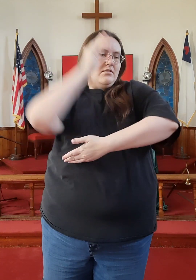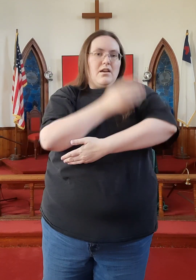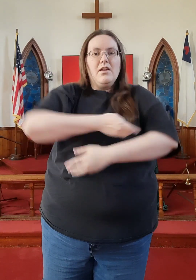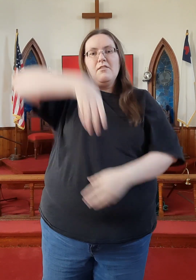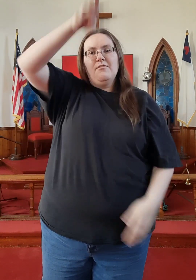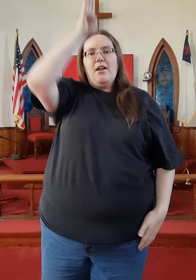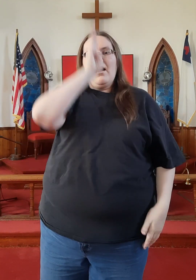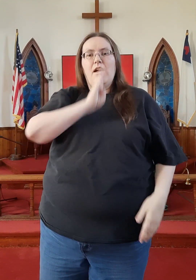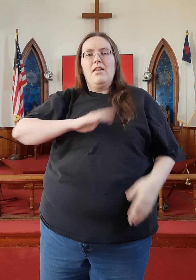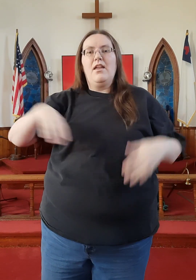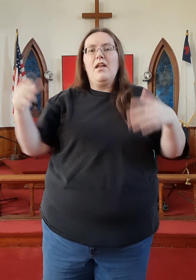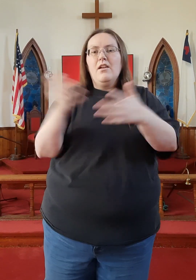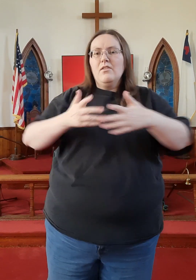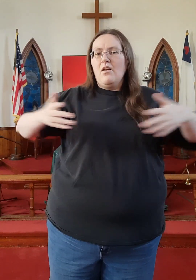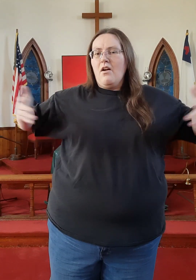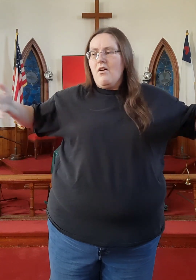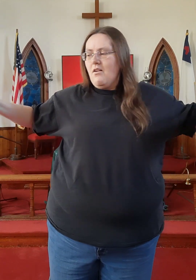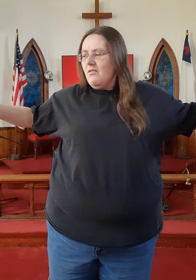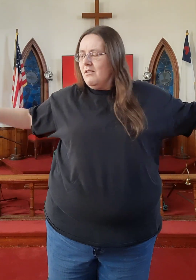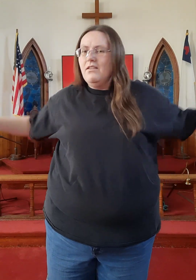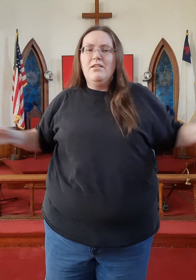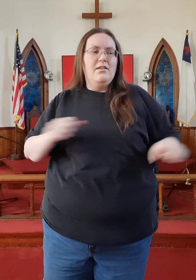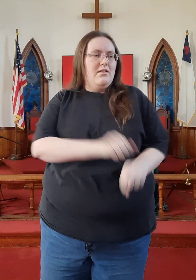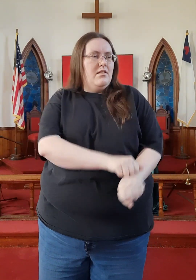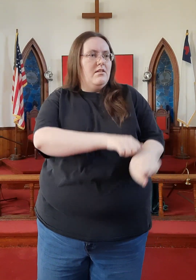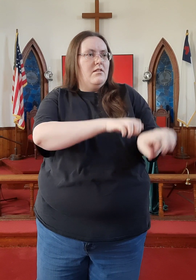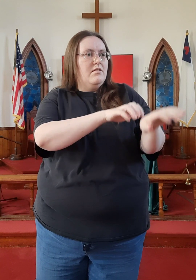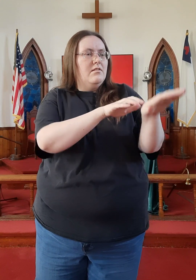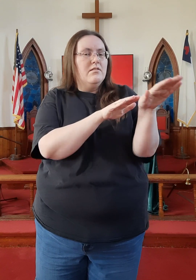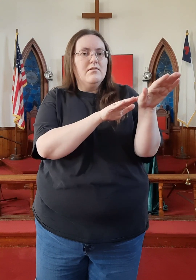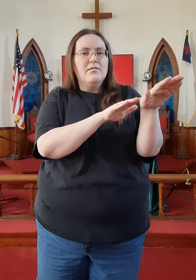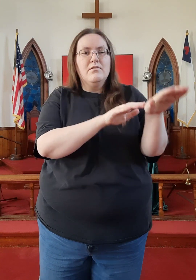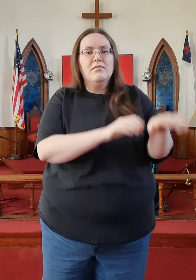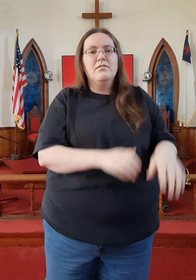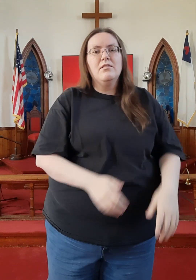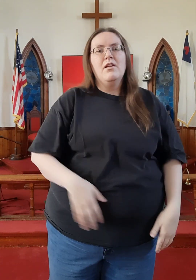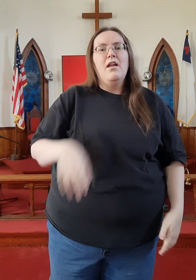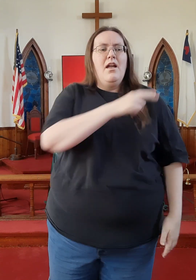Son of God hanging on a hill